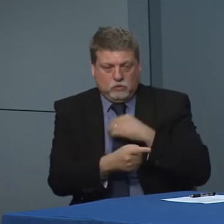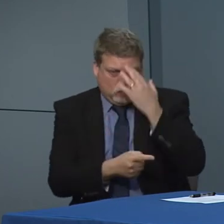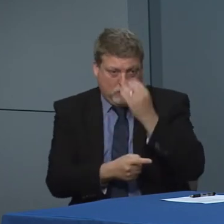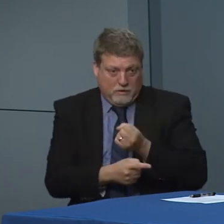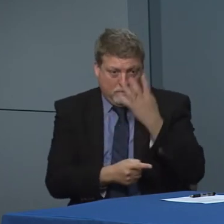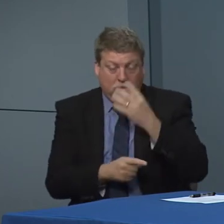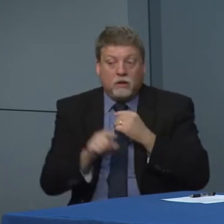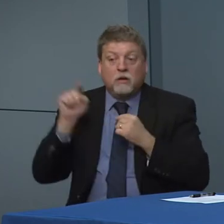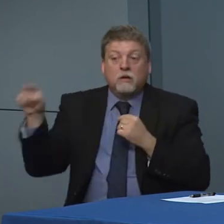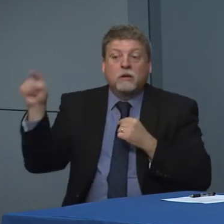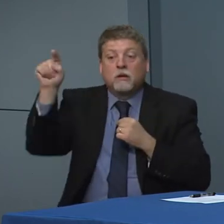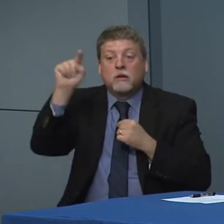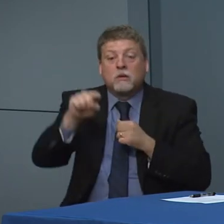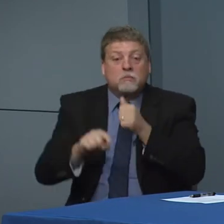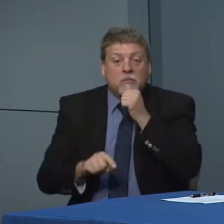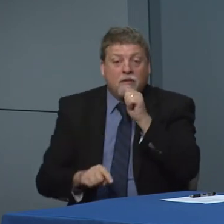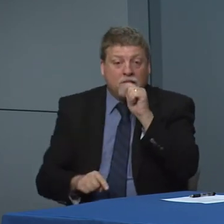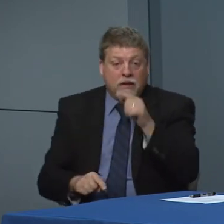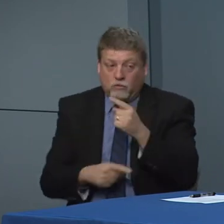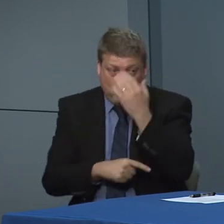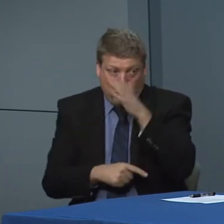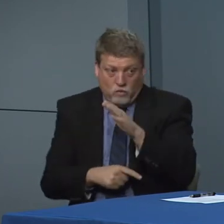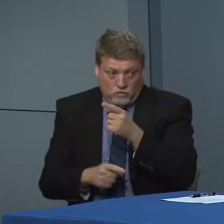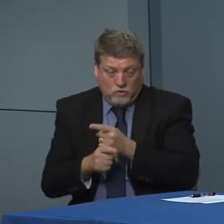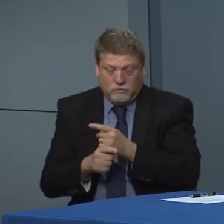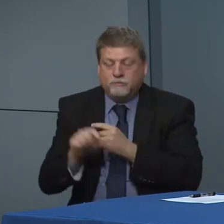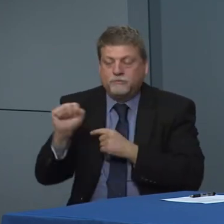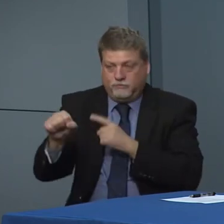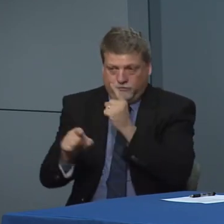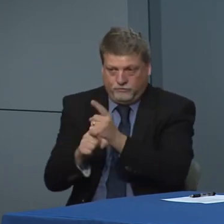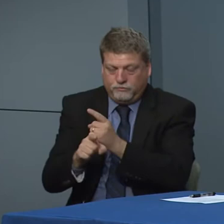that had the number of tests us are tracking that obviously.